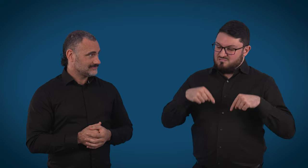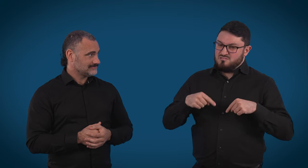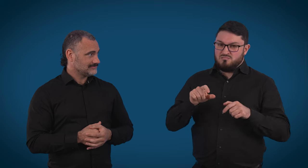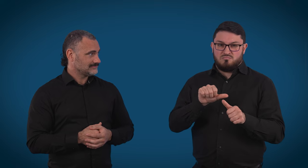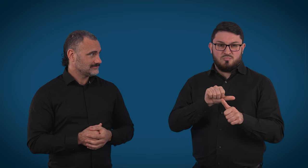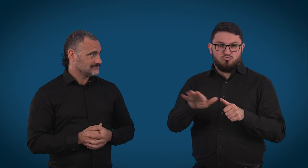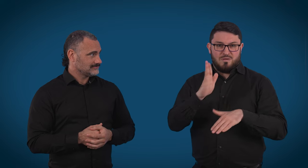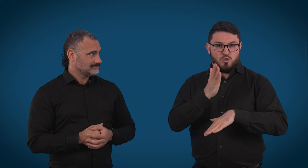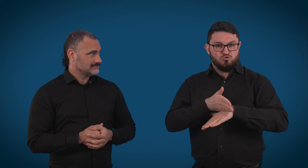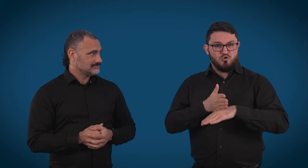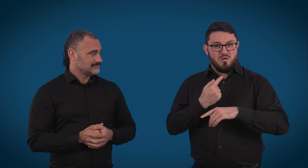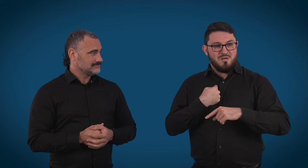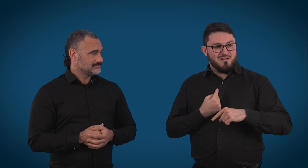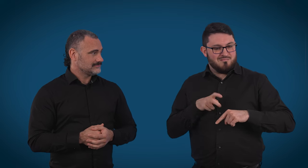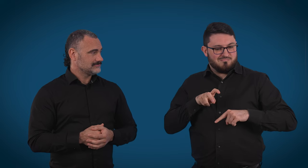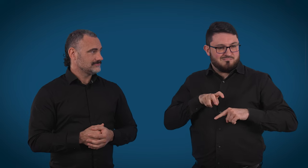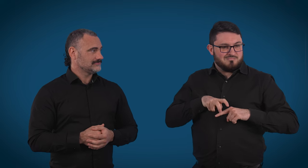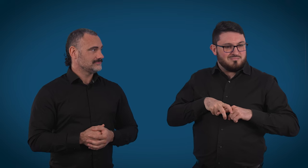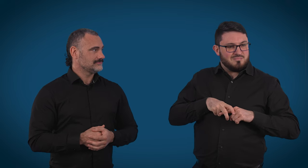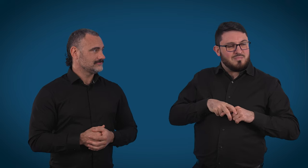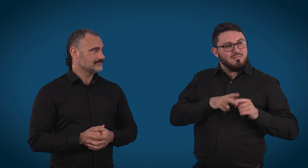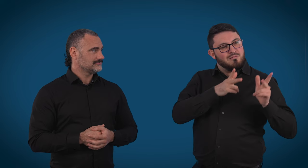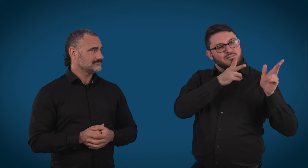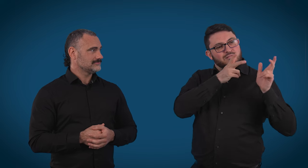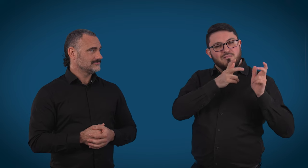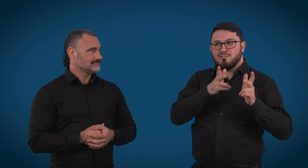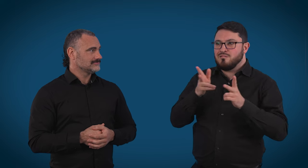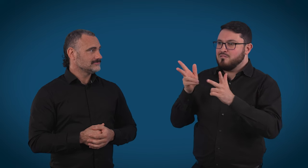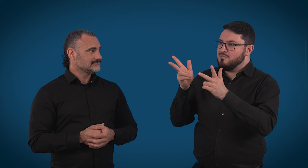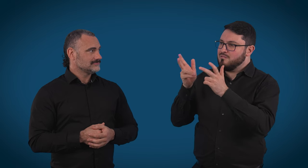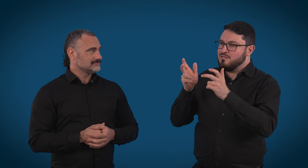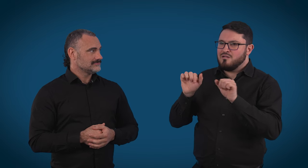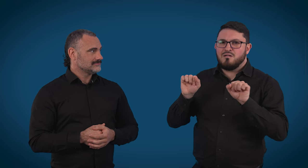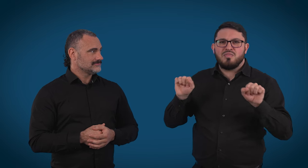this is probably one of the most incredible jobs where you do get to sit there and listen